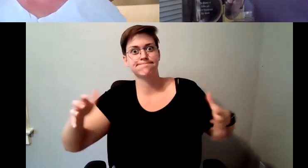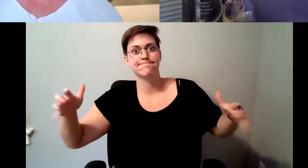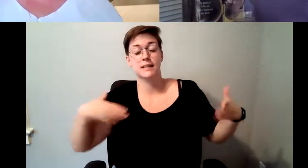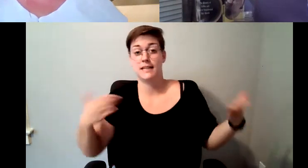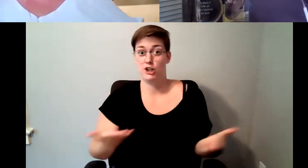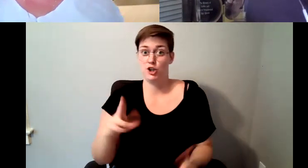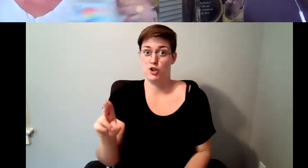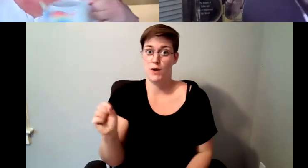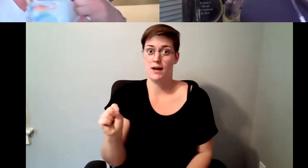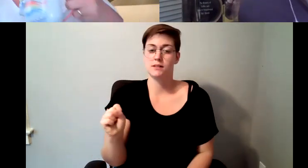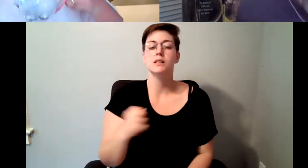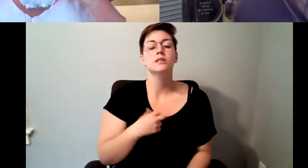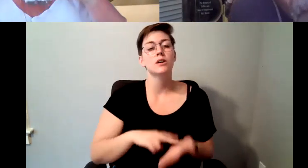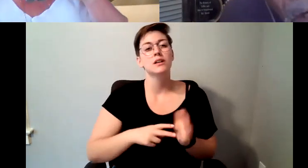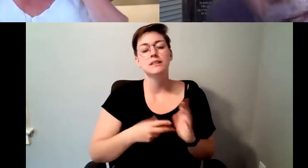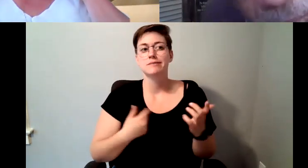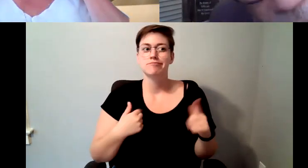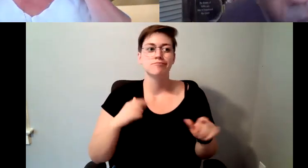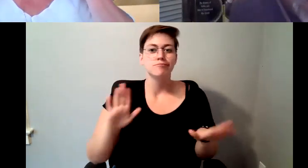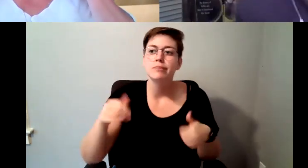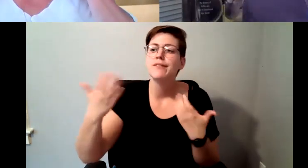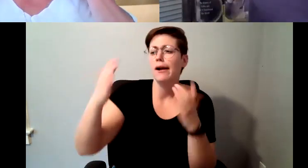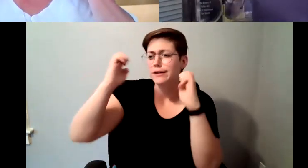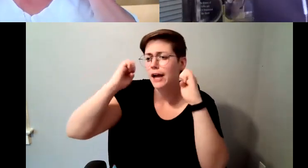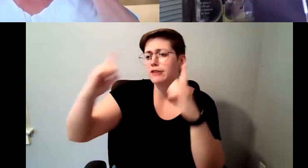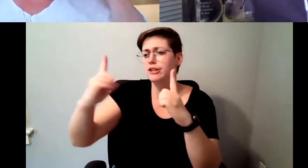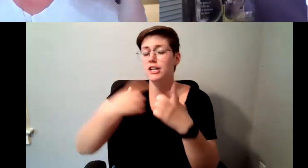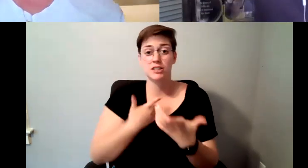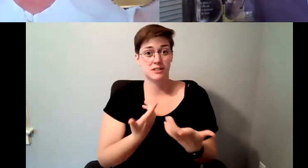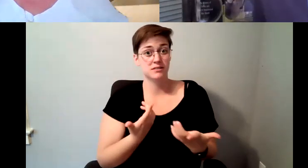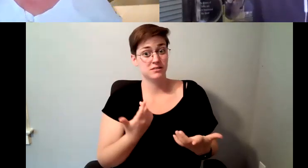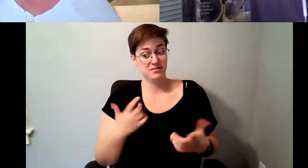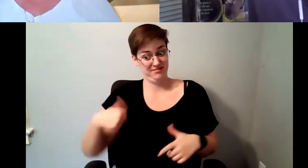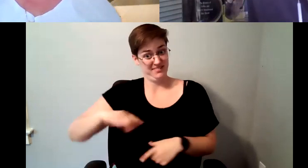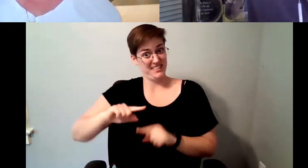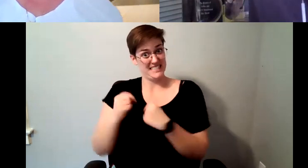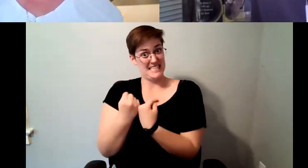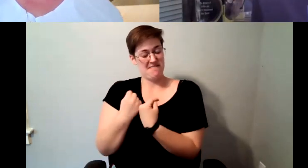coffee education, based on material that the team that the team had created over the years.